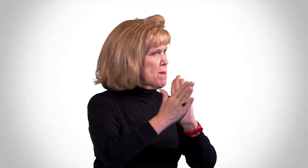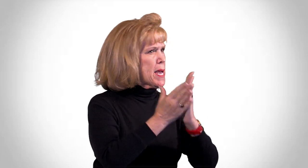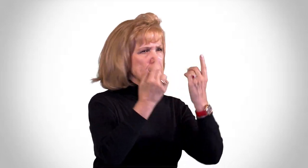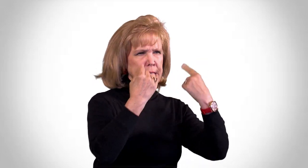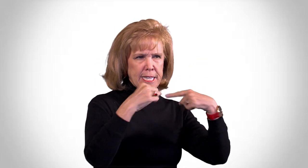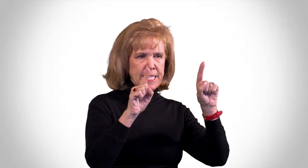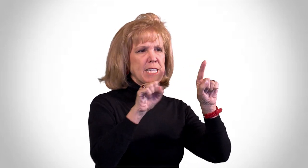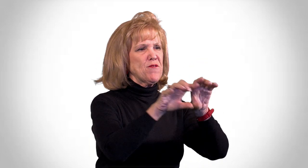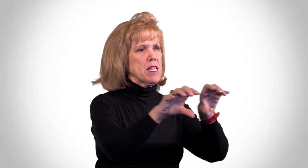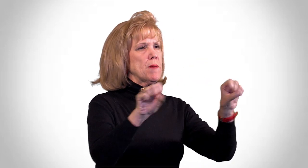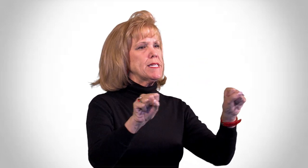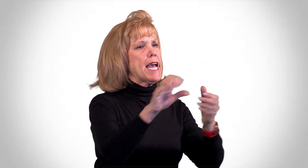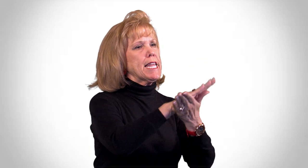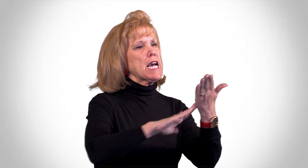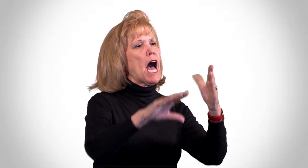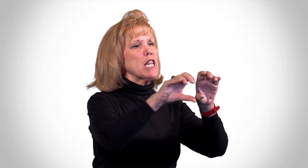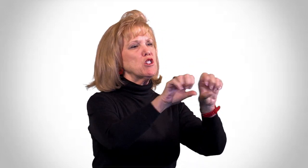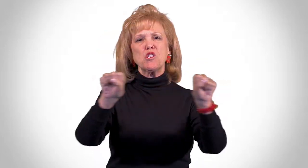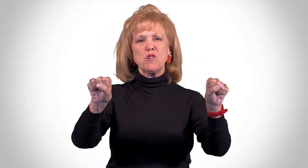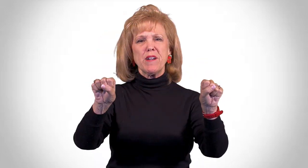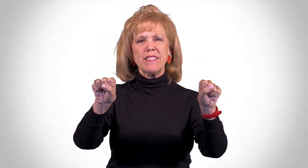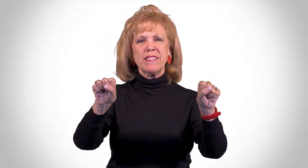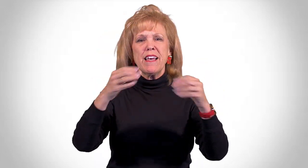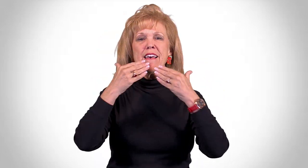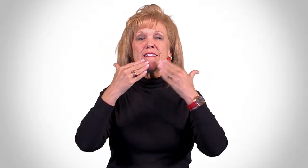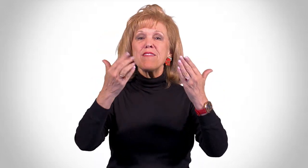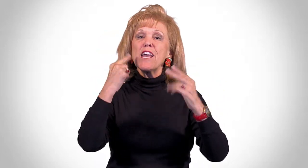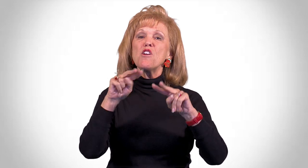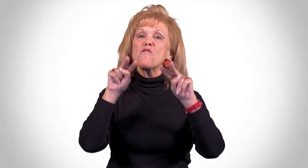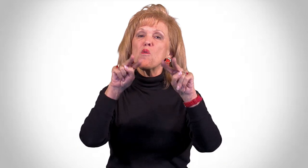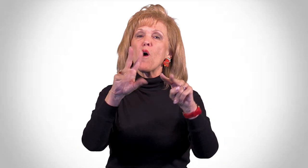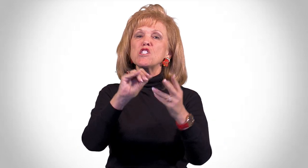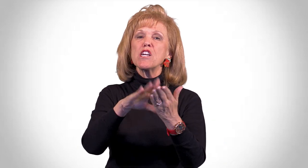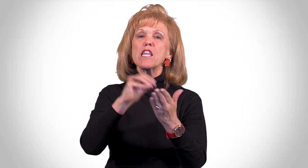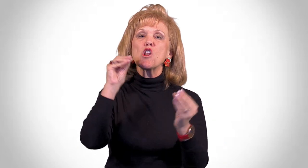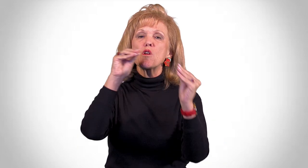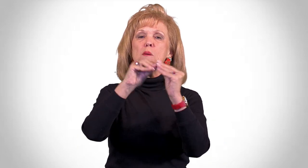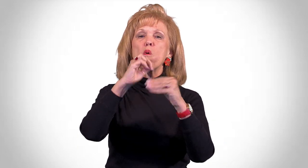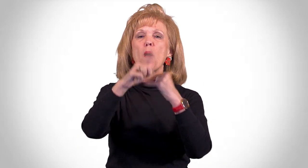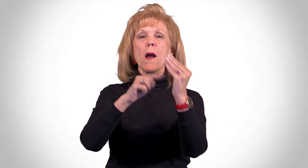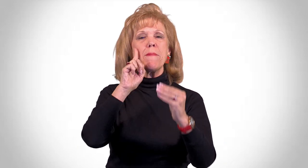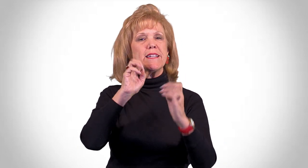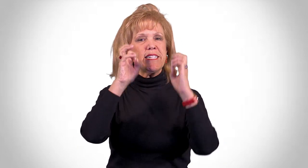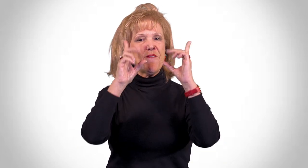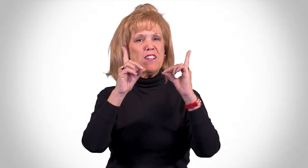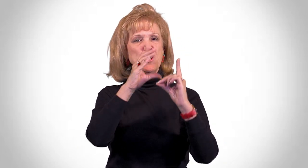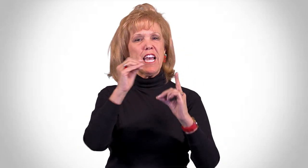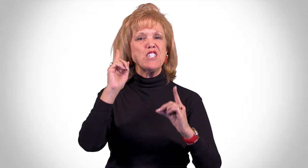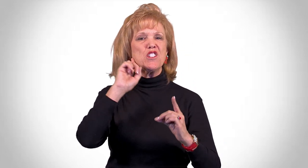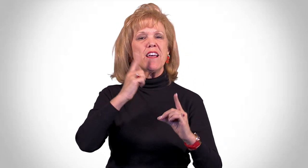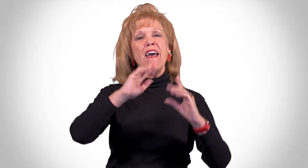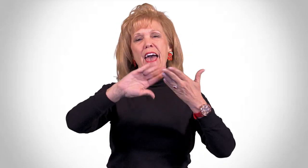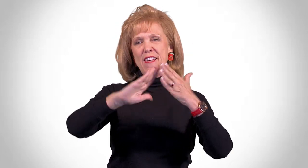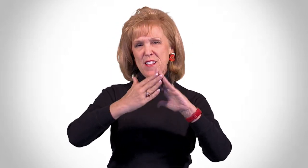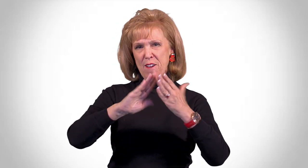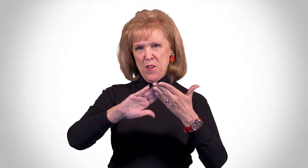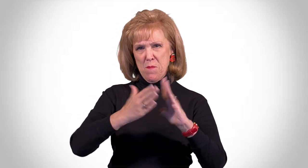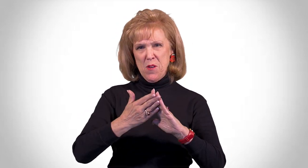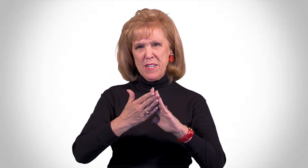become successful in obtaining college degrees. Thank you for watching and learning more about Deaf Education and the Deaf Community.